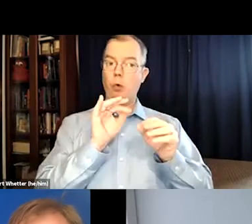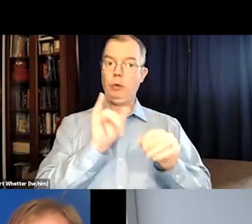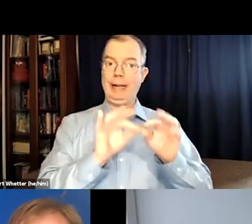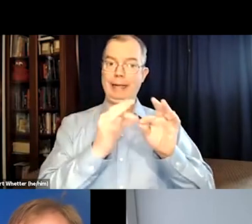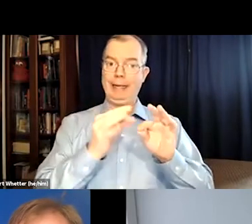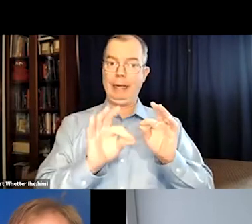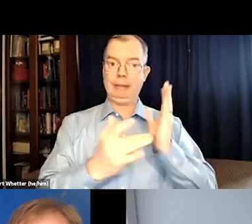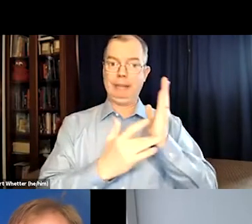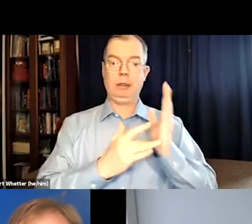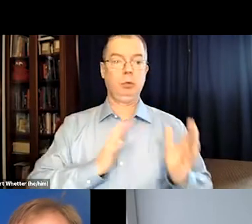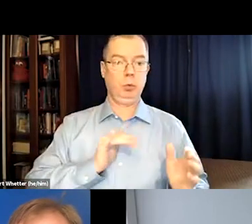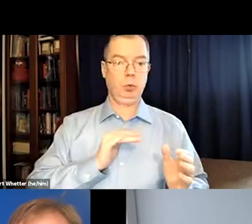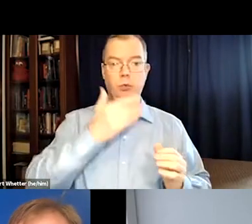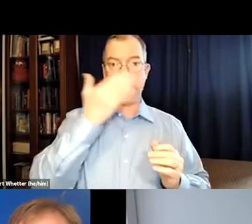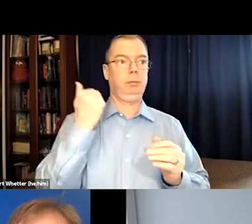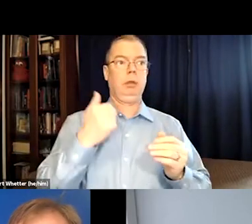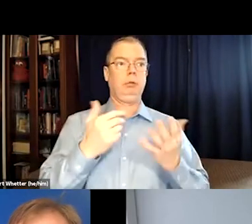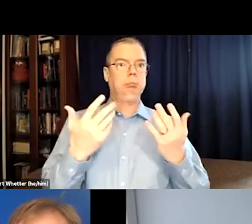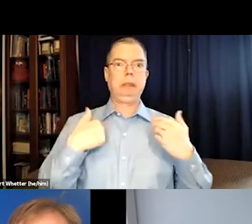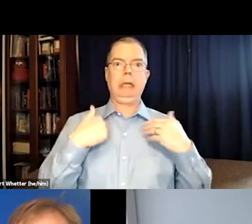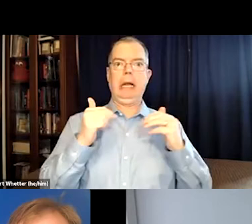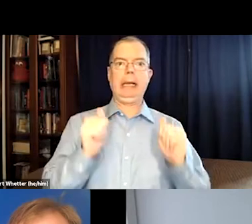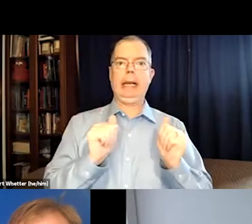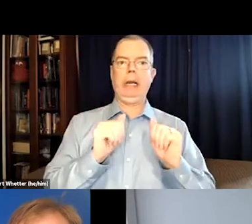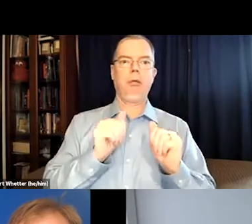And the result is, even though that captioning technology is great,